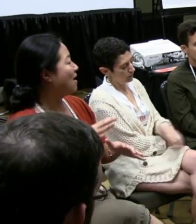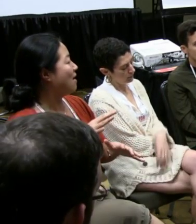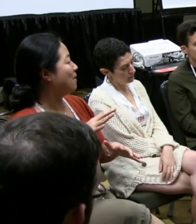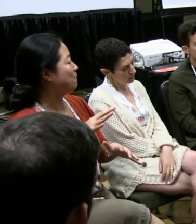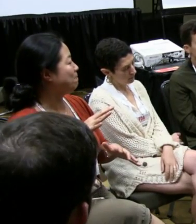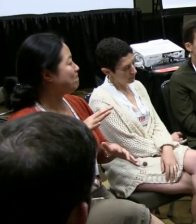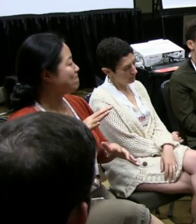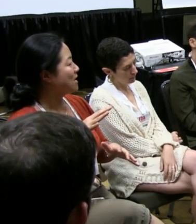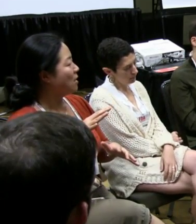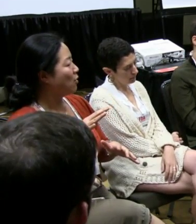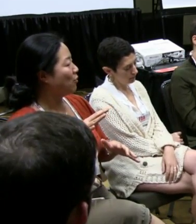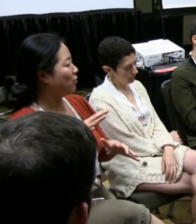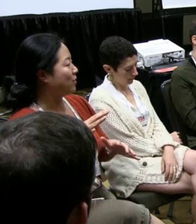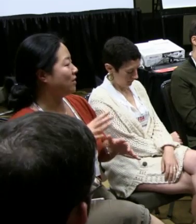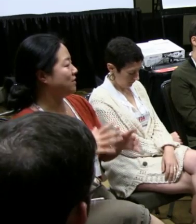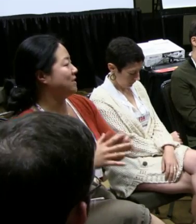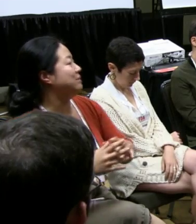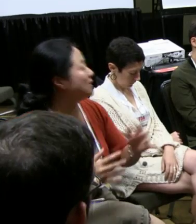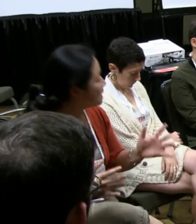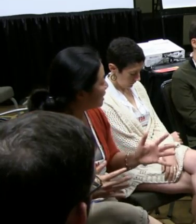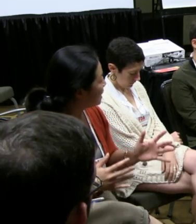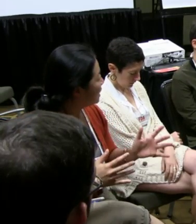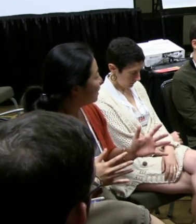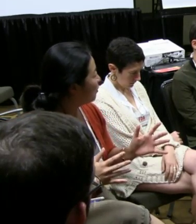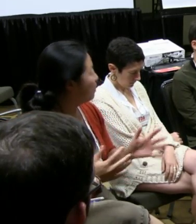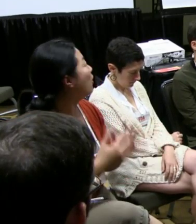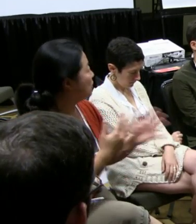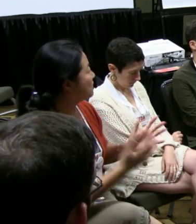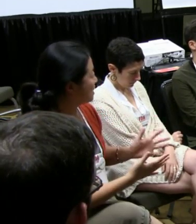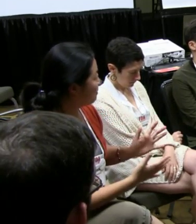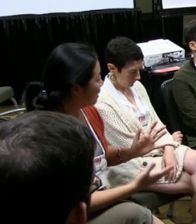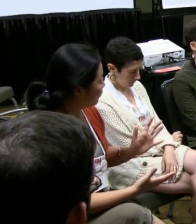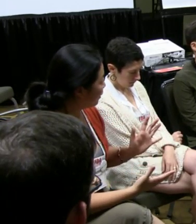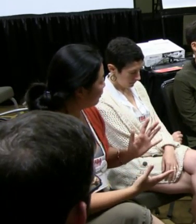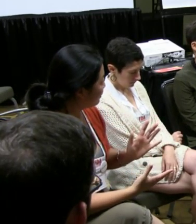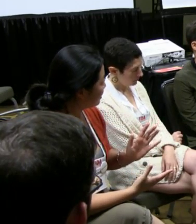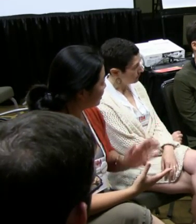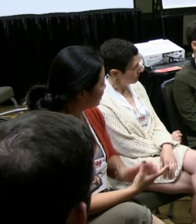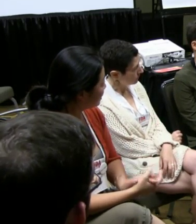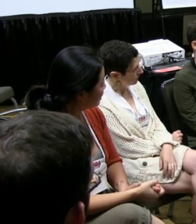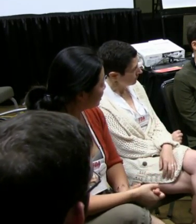with regards to visibility, or were all those things met for you?